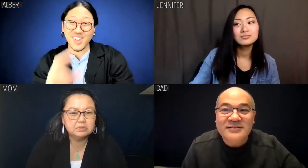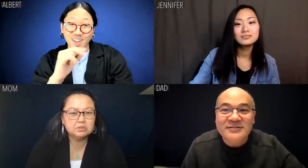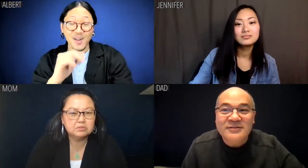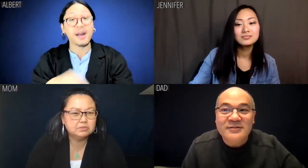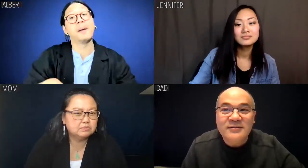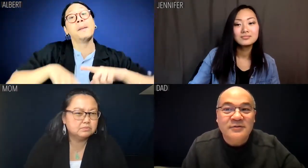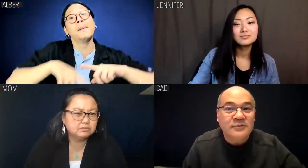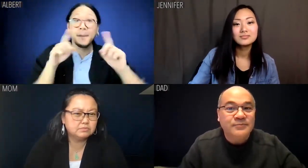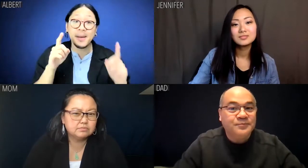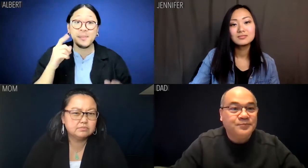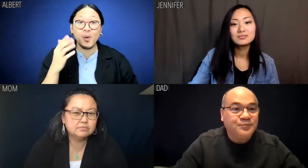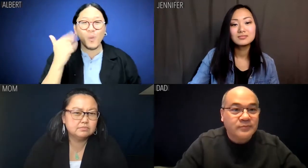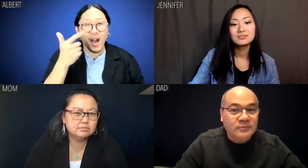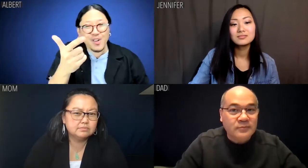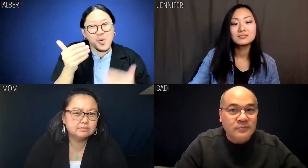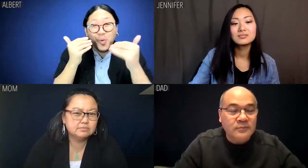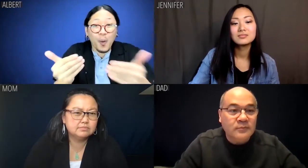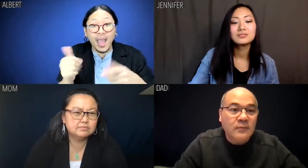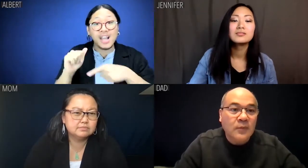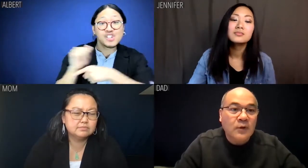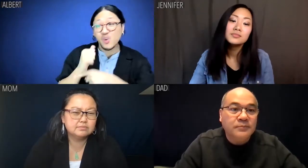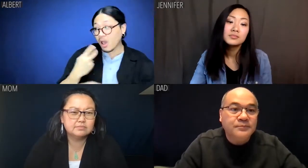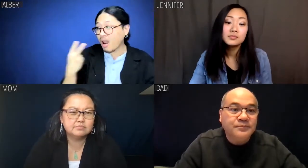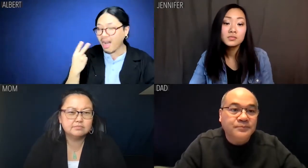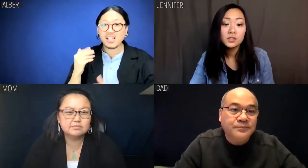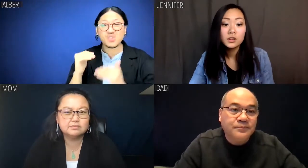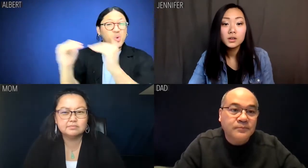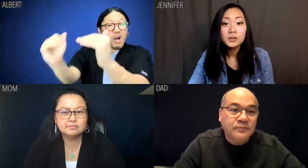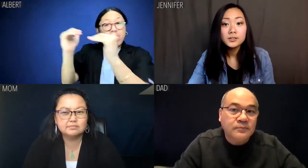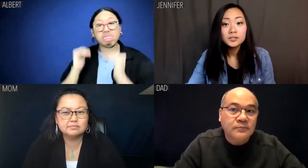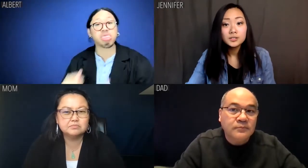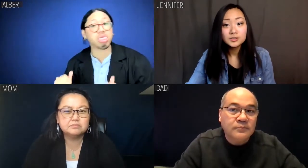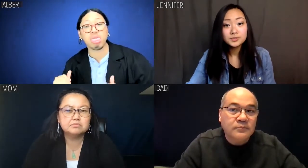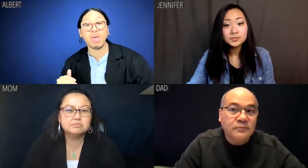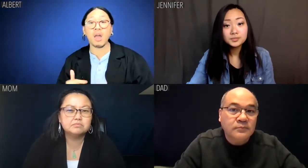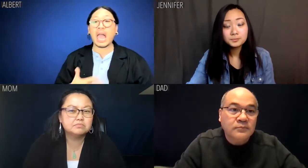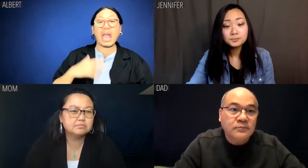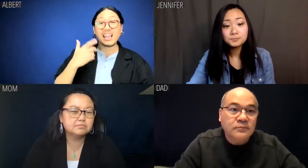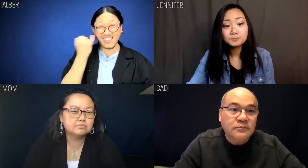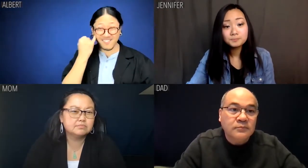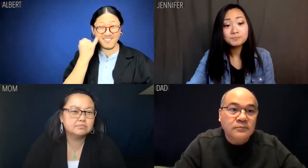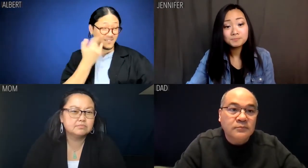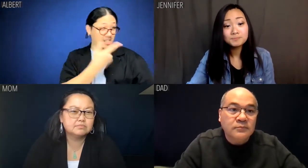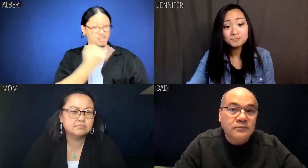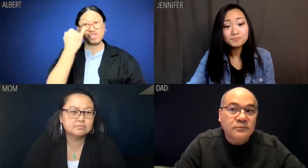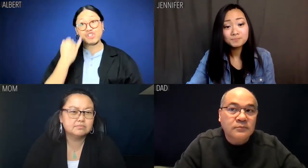Albert: No, but why did you raise us to be so deferential if it means that